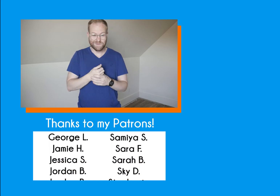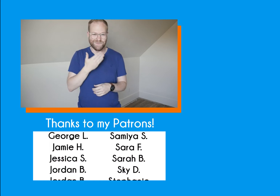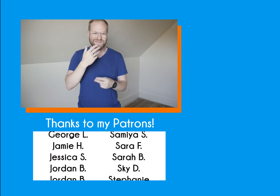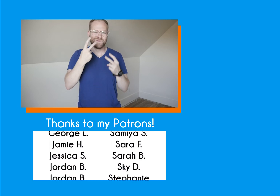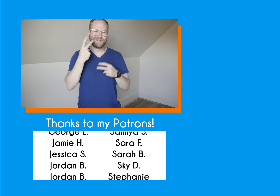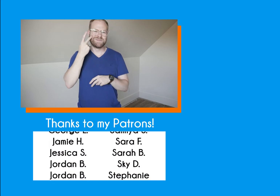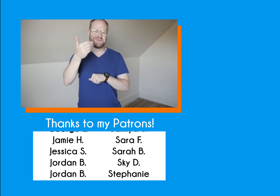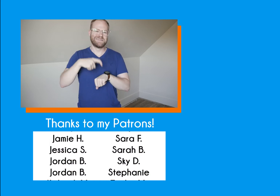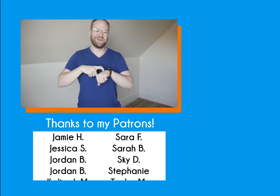Thanks for watching, see you next time.